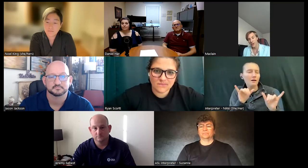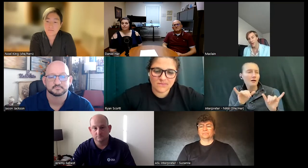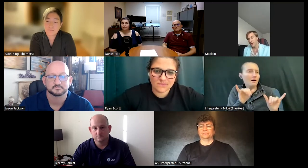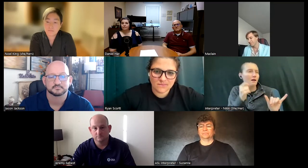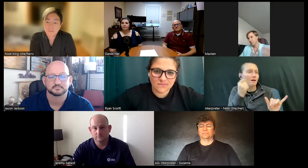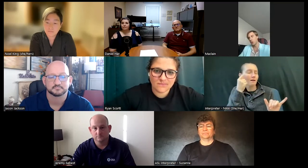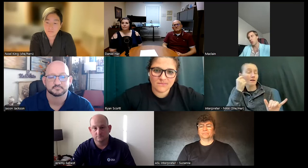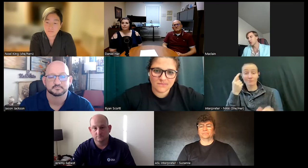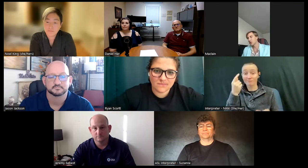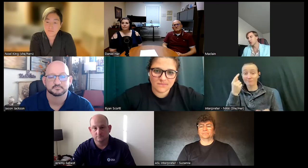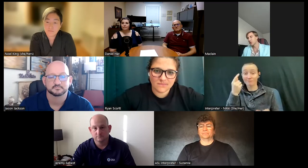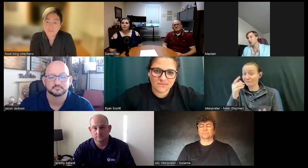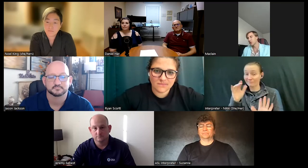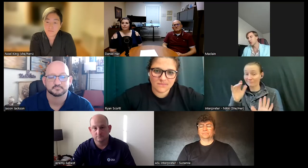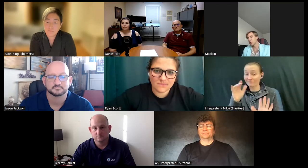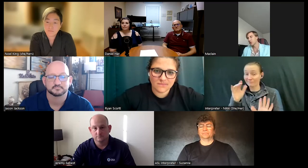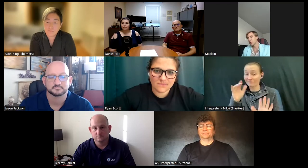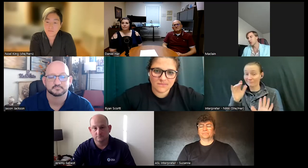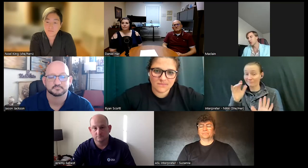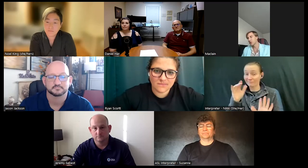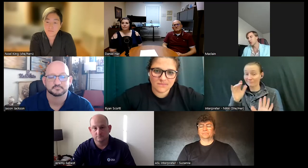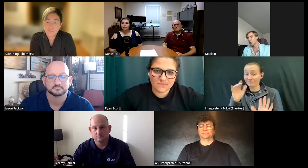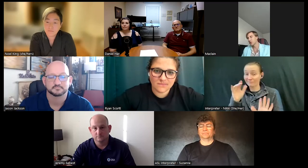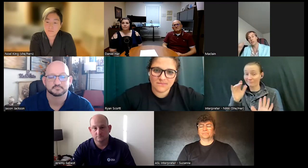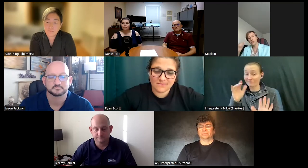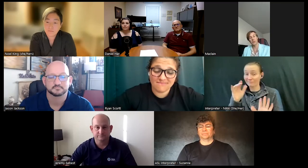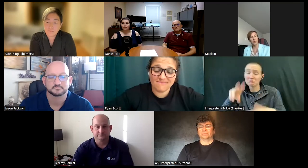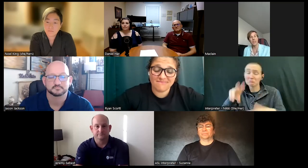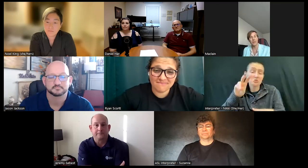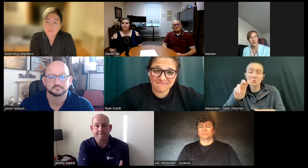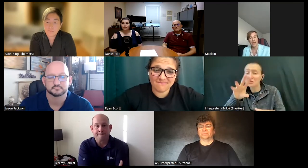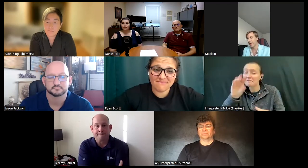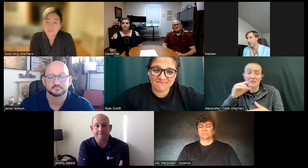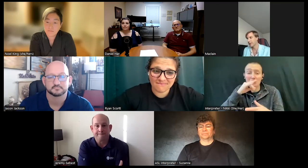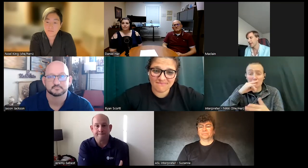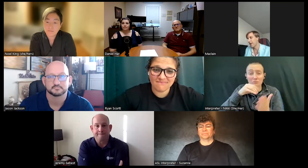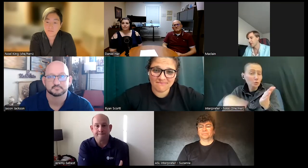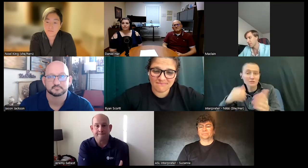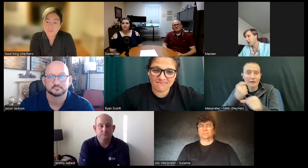250 kids you know every school year and and having to care about each and every